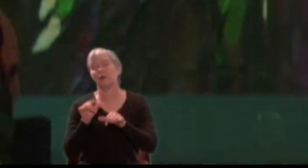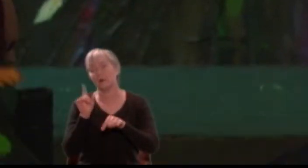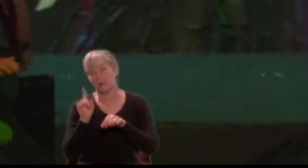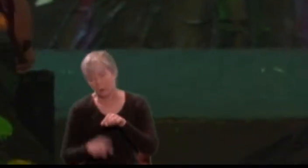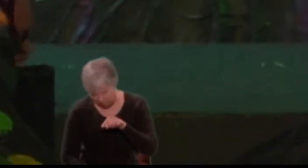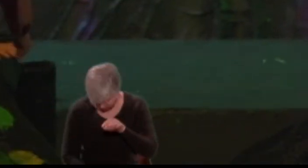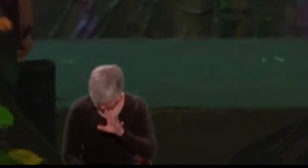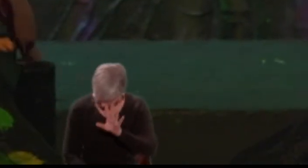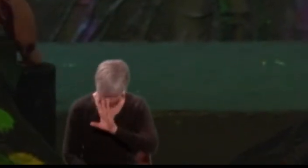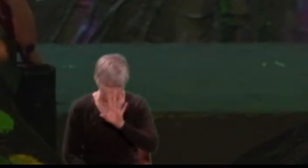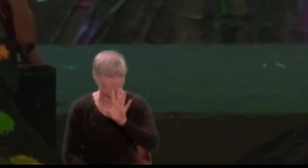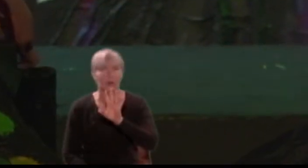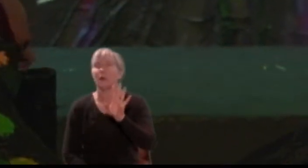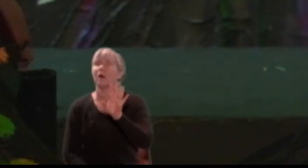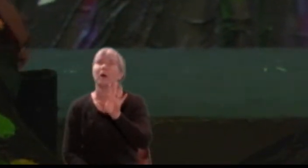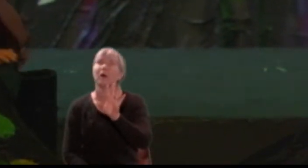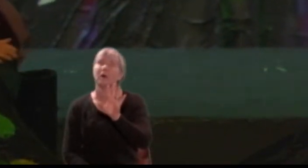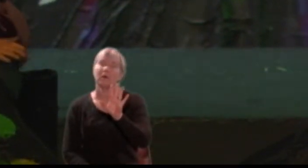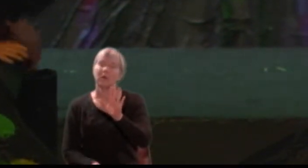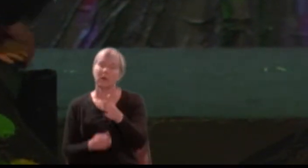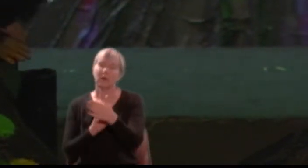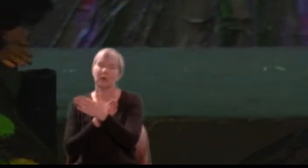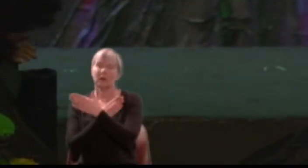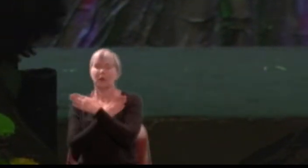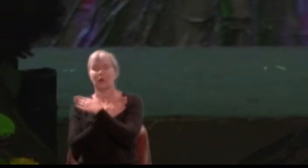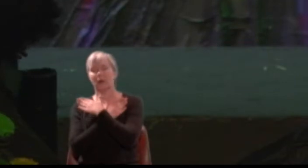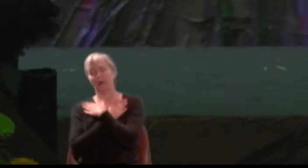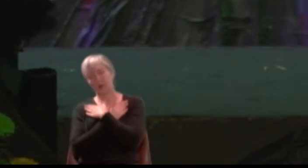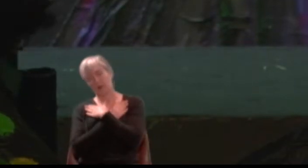Here will I rest me 'till the break of day.